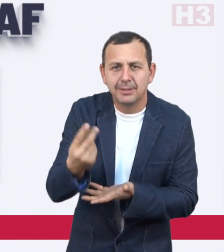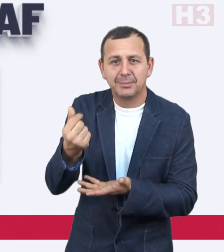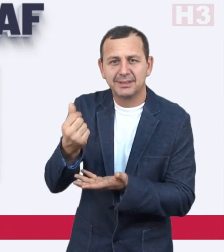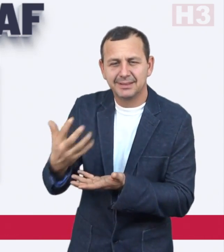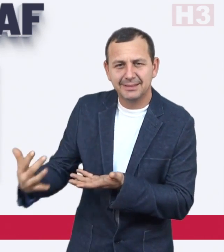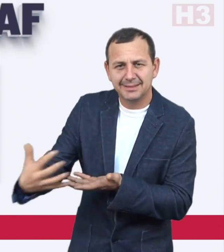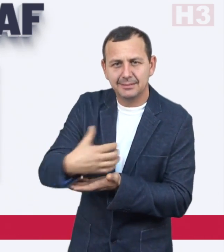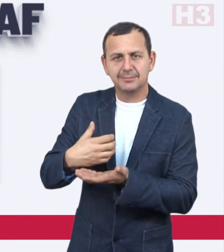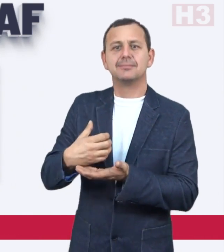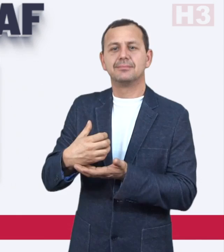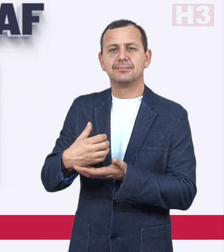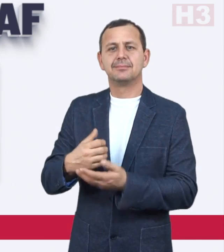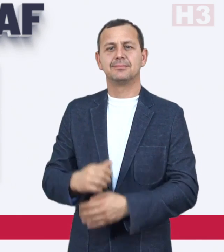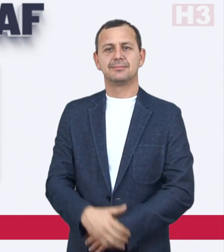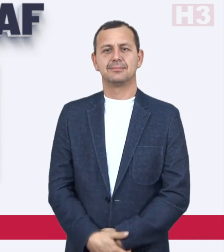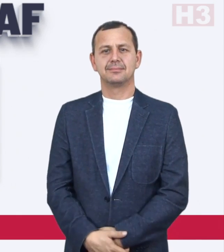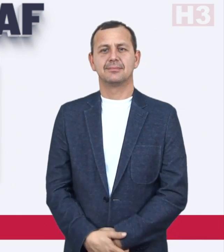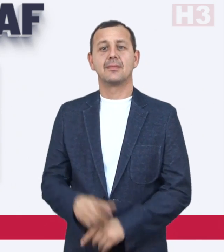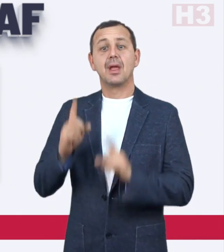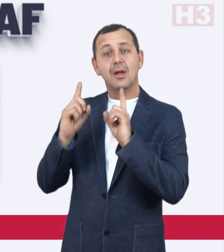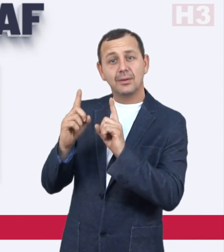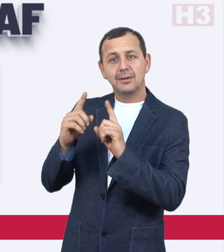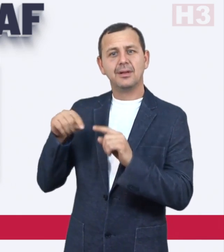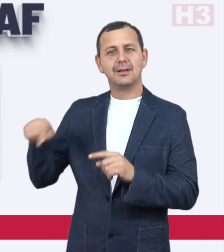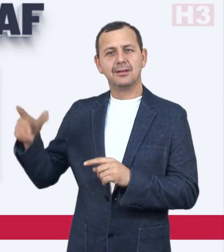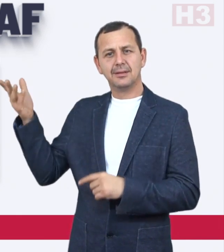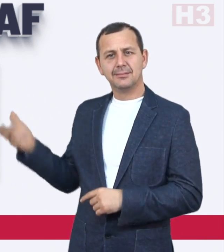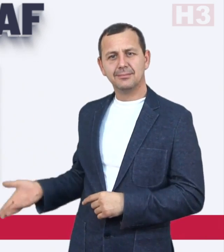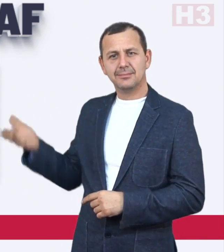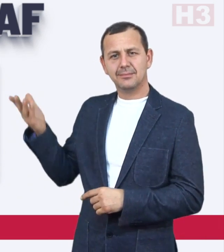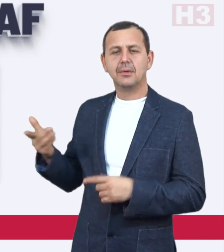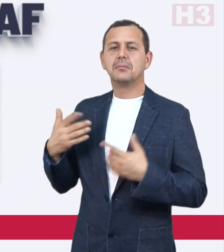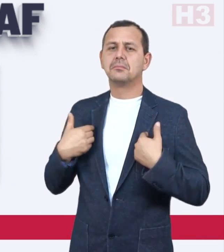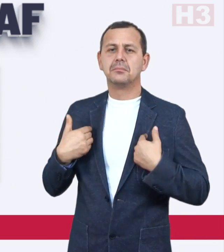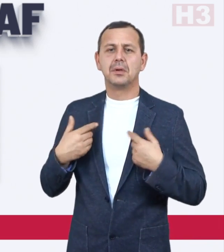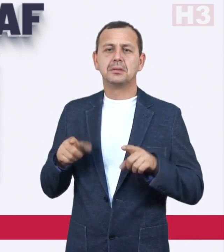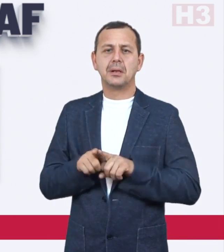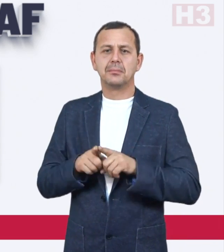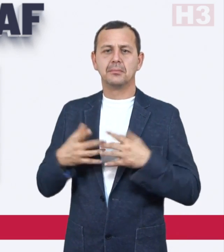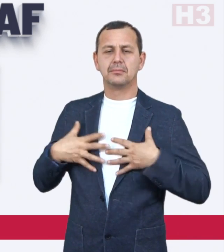make money. However, Singh says he is content